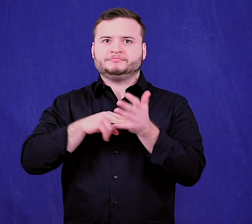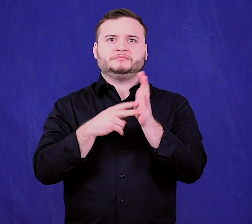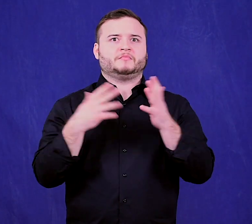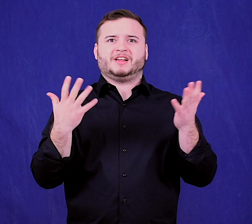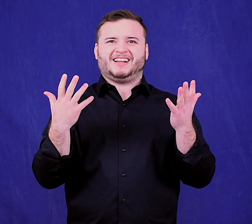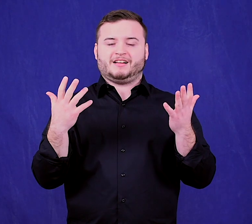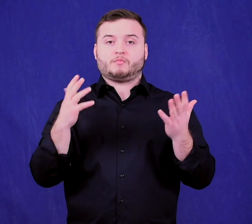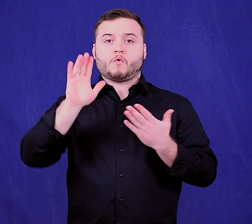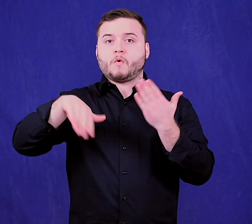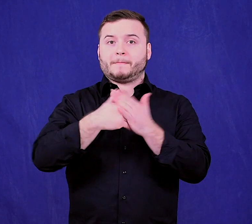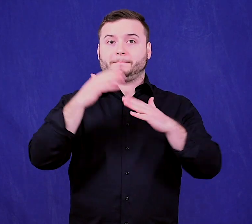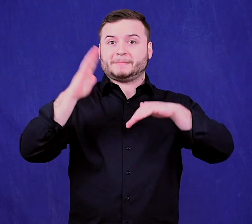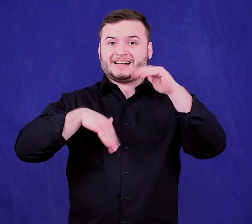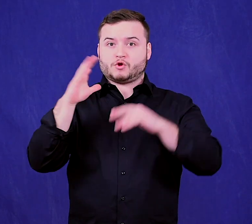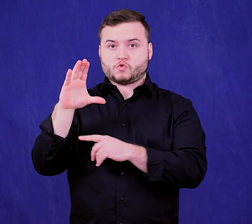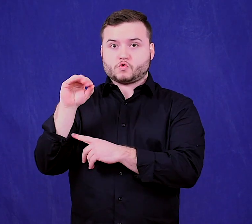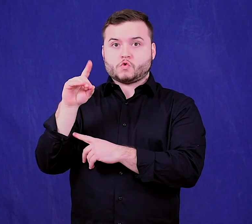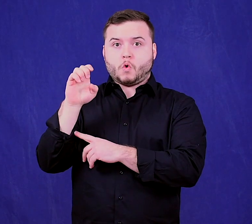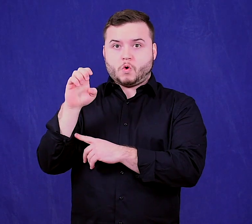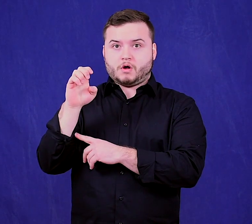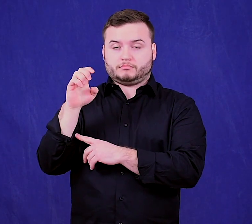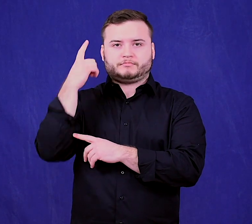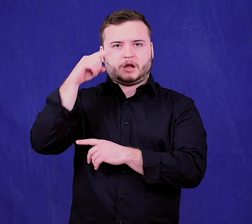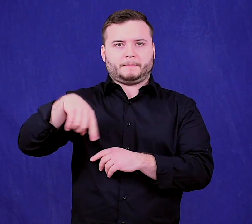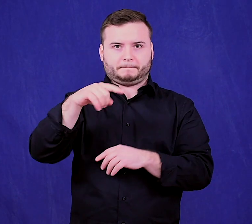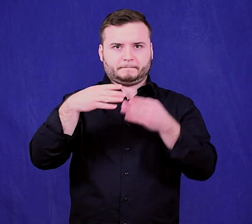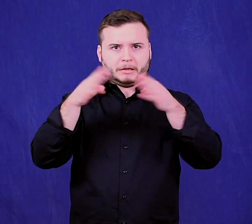the building code for public buildings